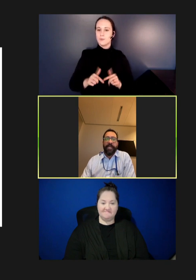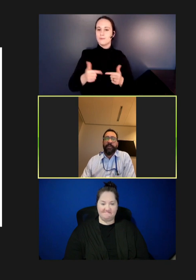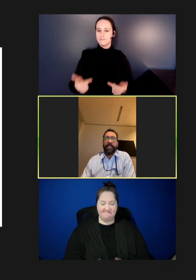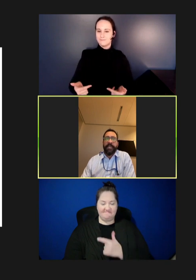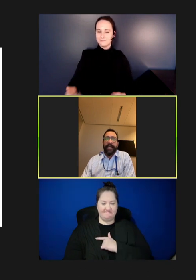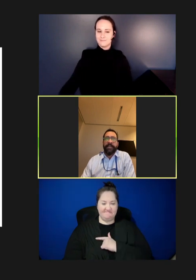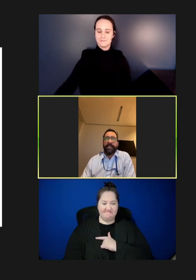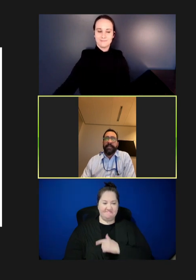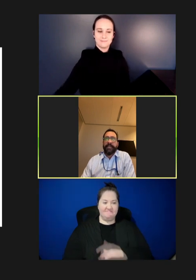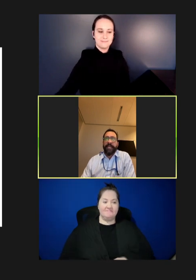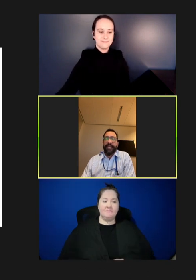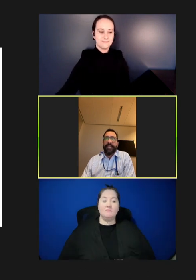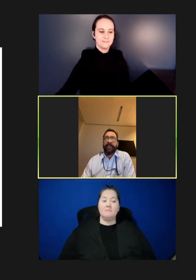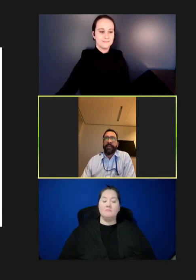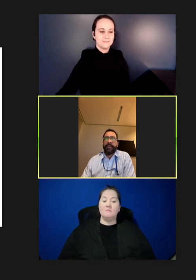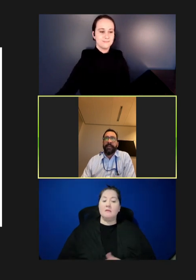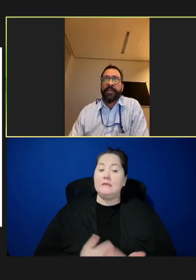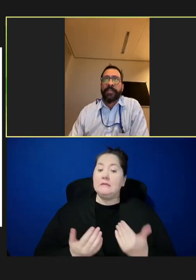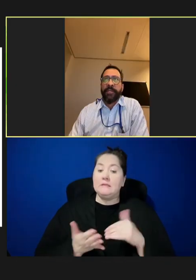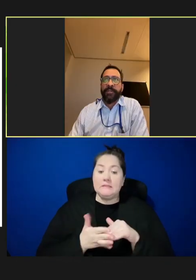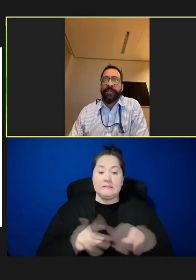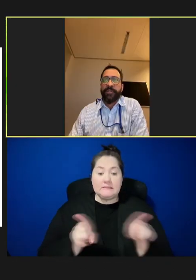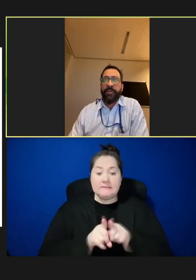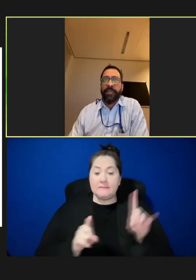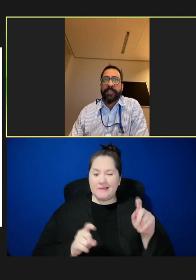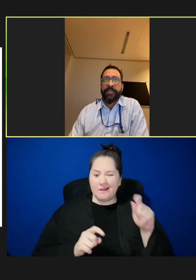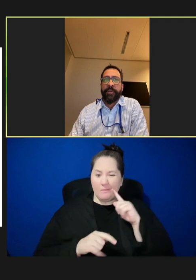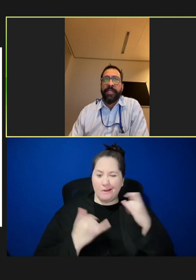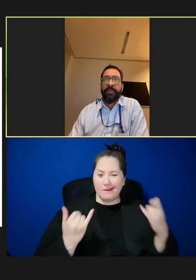I'm looking again at the same data, but on a log scale, just to show this trend a bit